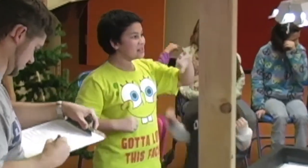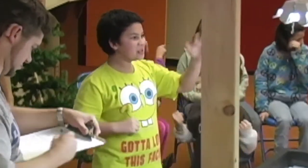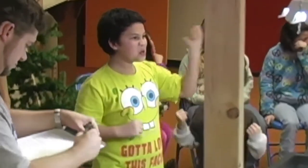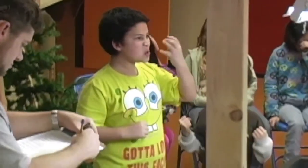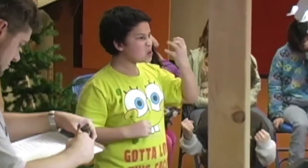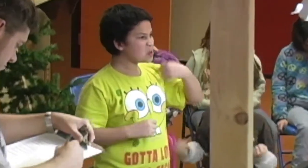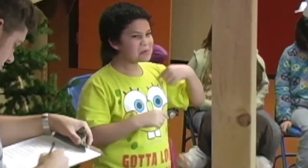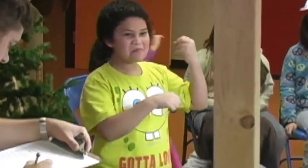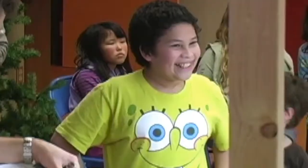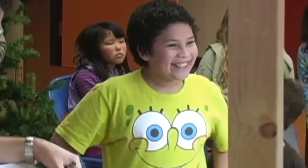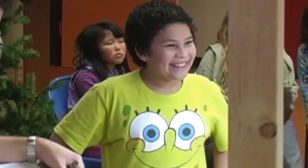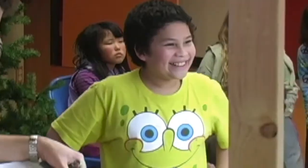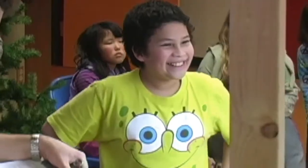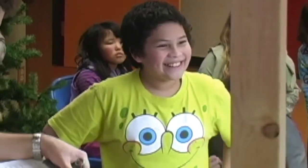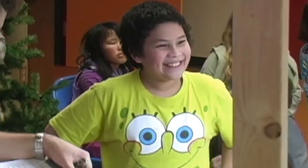Okay, here's your score.